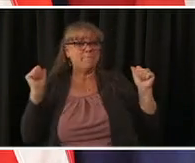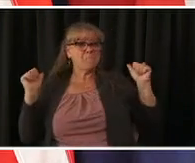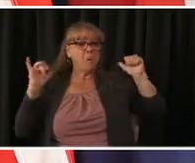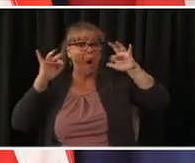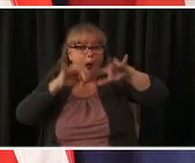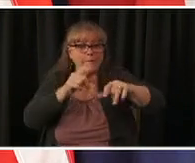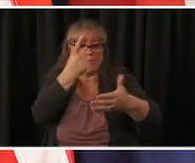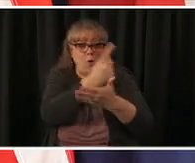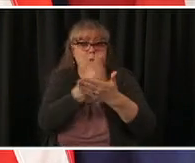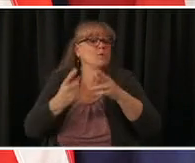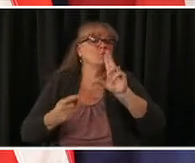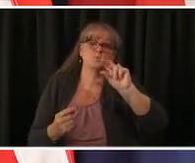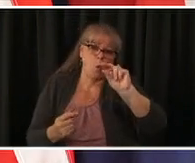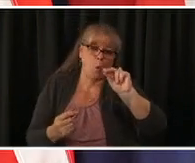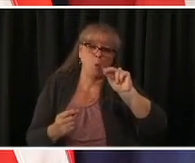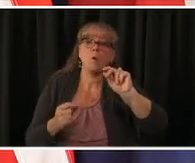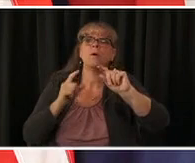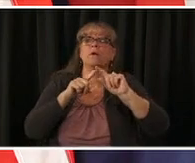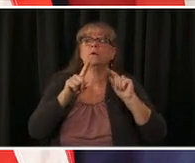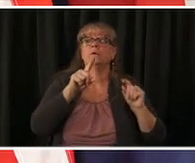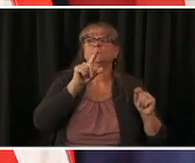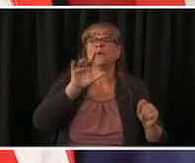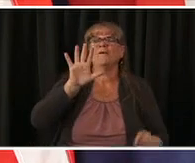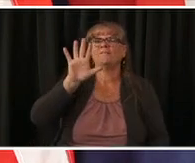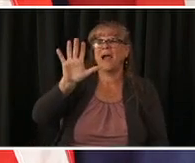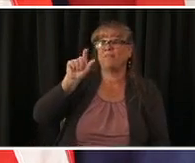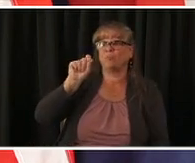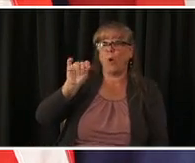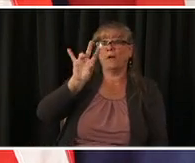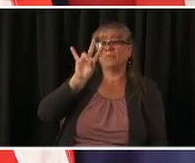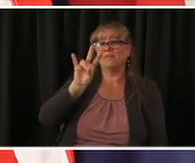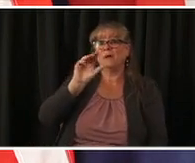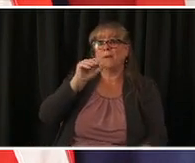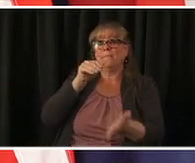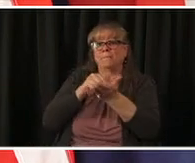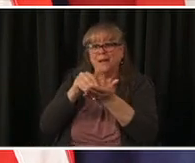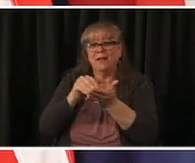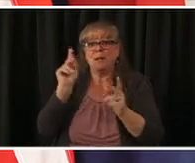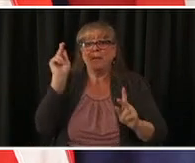they're not all over 16 but let's say it's um you know 4.95 million we have about a million